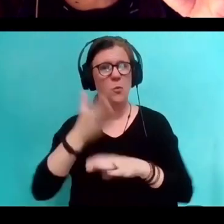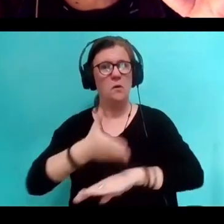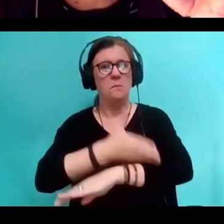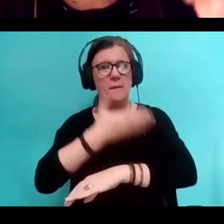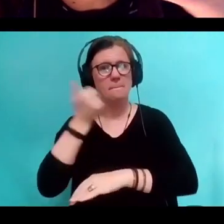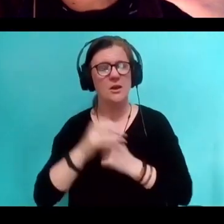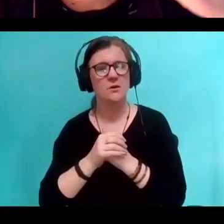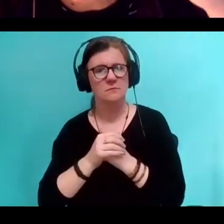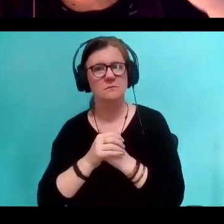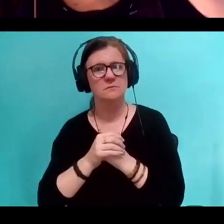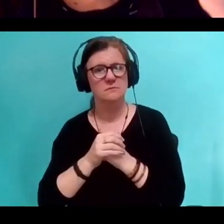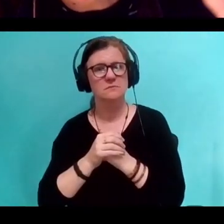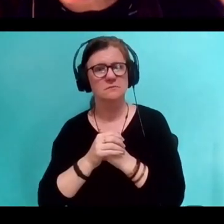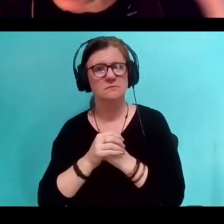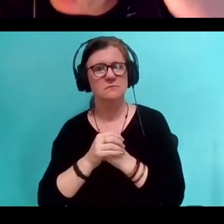when things that are different or also one.